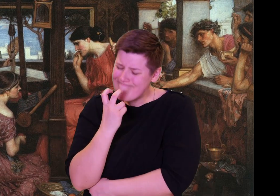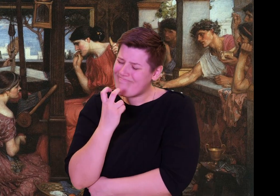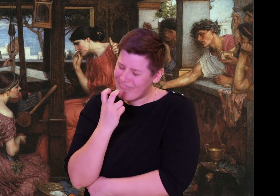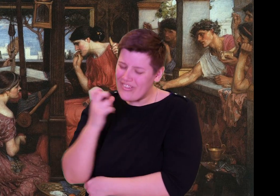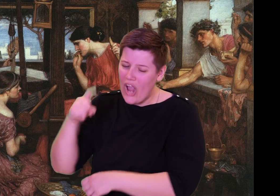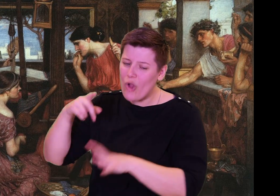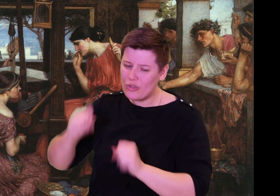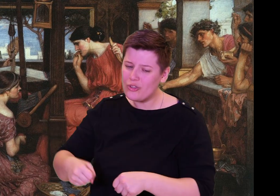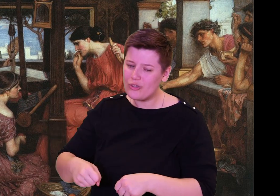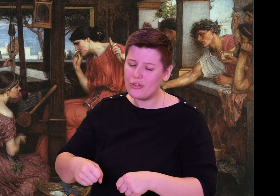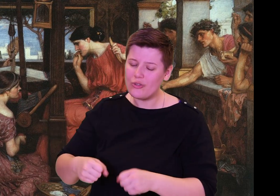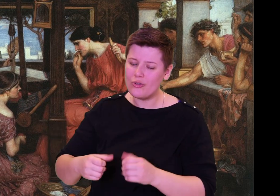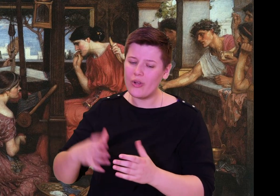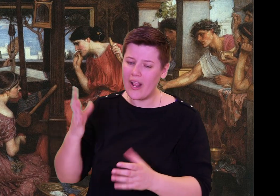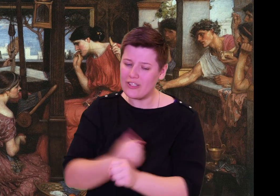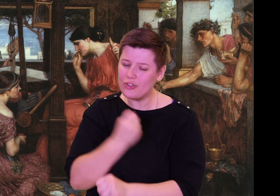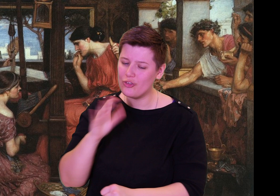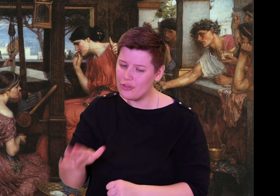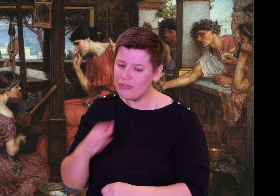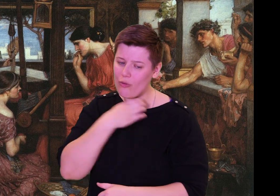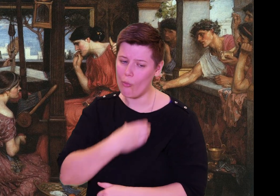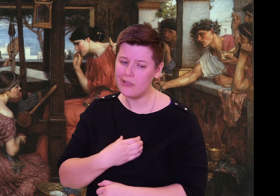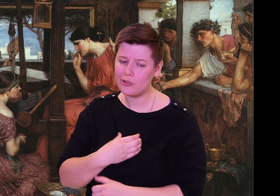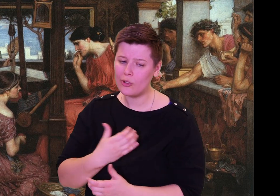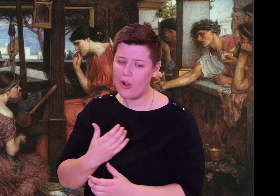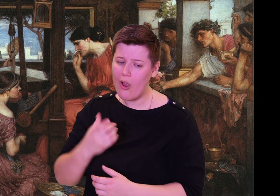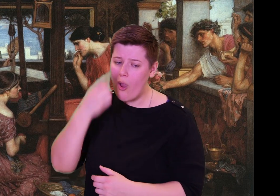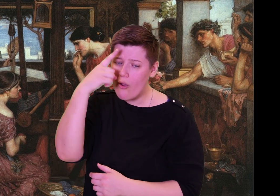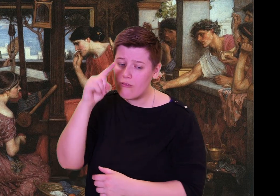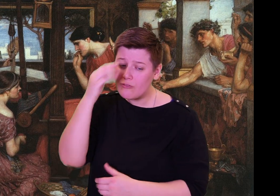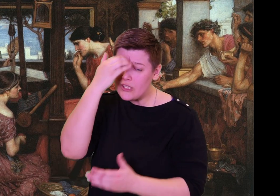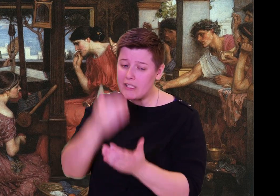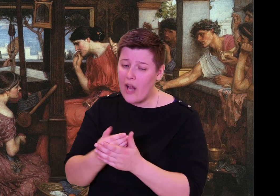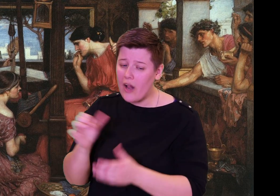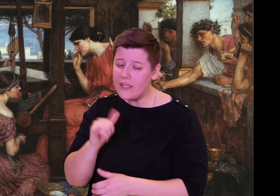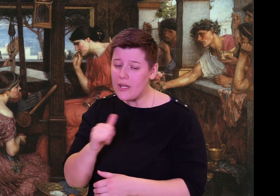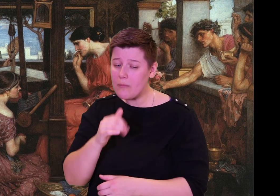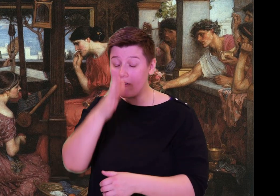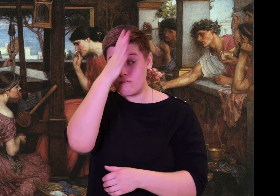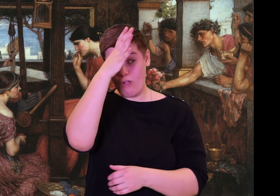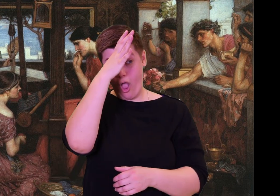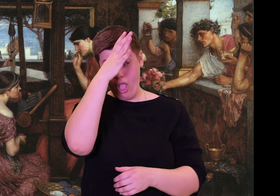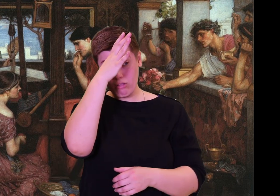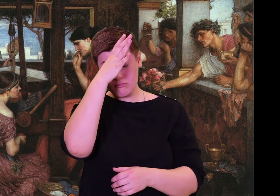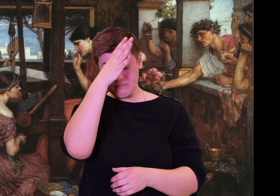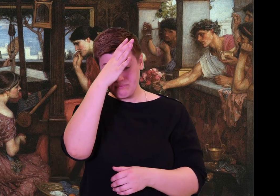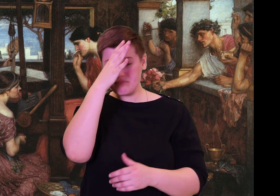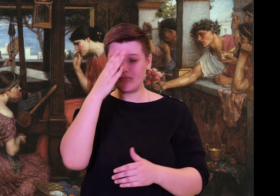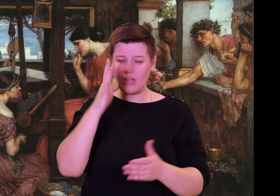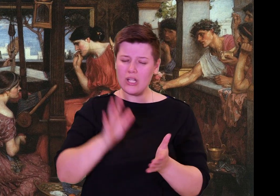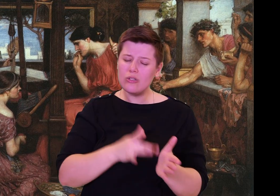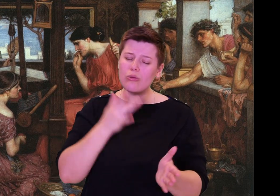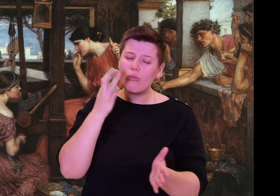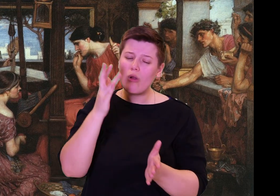And it is rare for sons to be like fathers; only a few are better, most are worse.